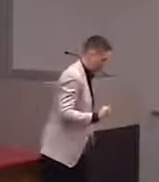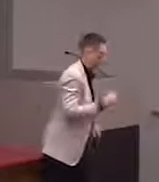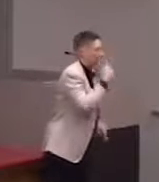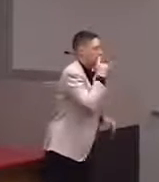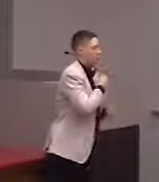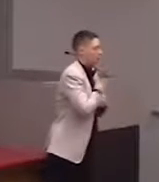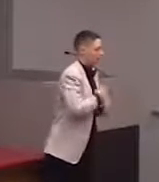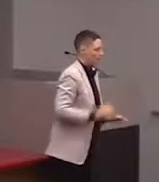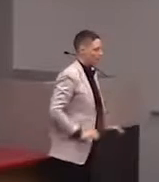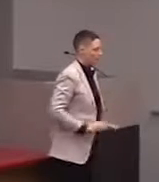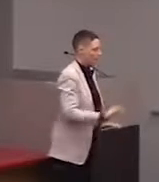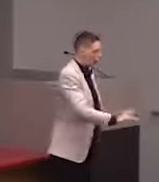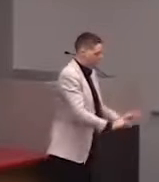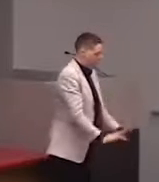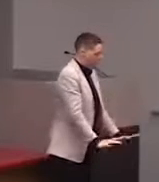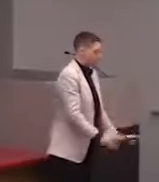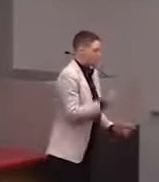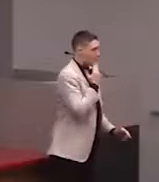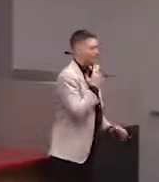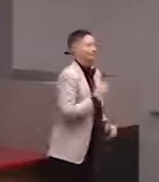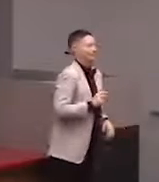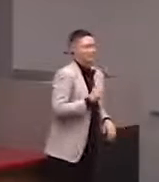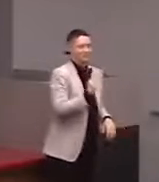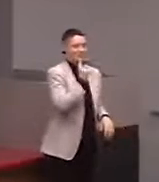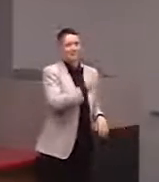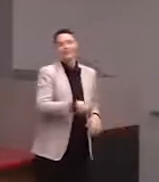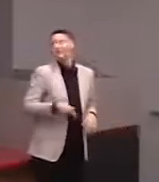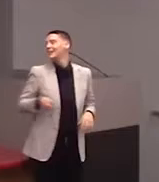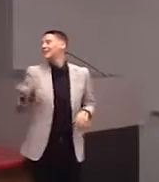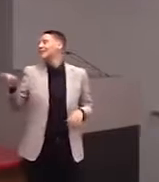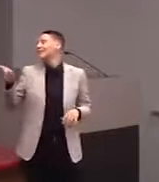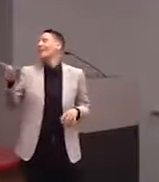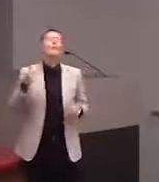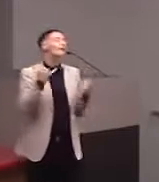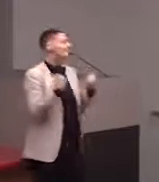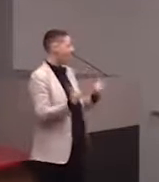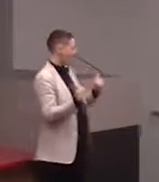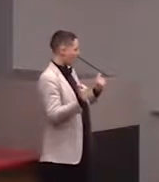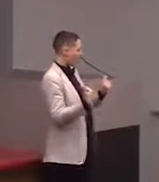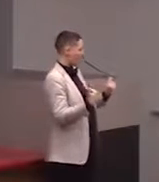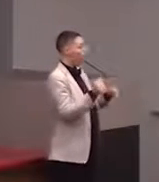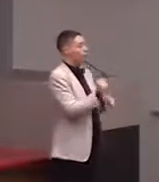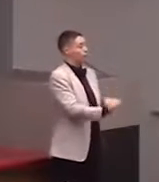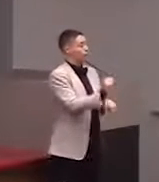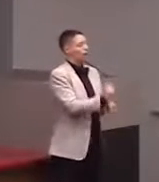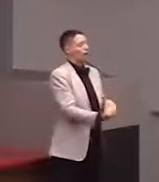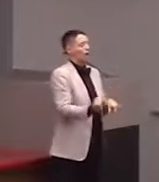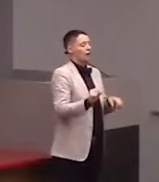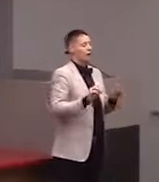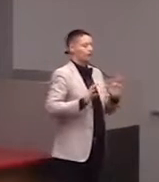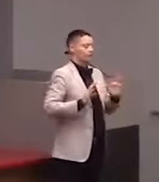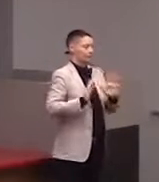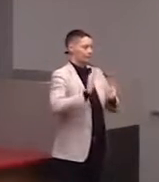"Oh, the penguin, it's so cute." So we're working on developing, it's a sabertooth tiger,